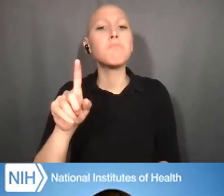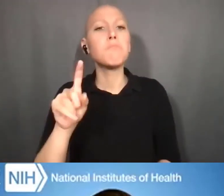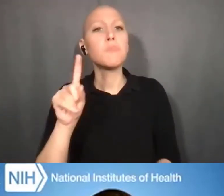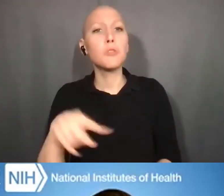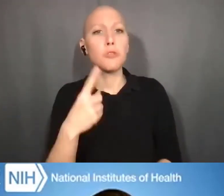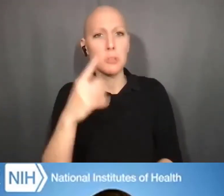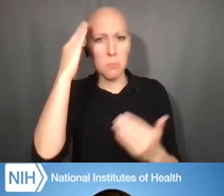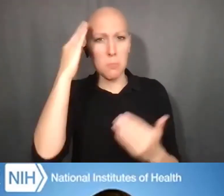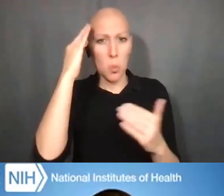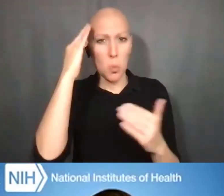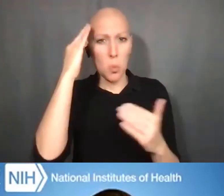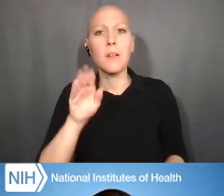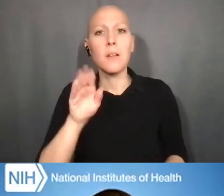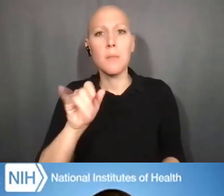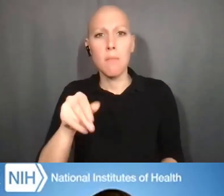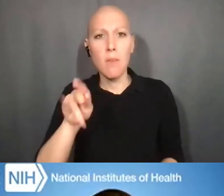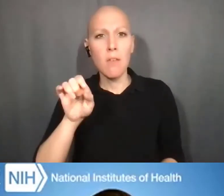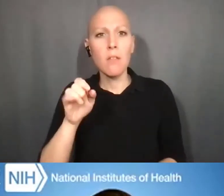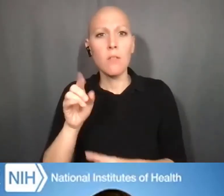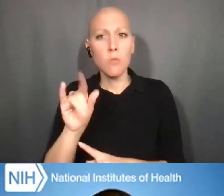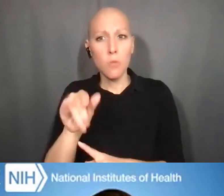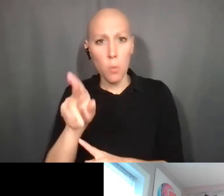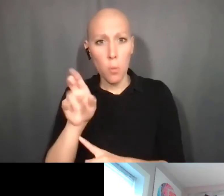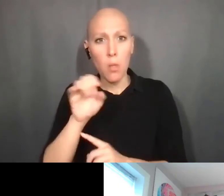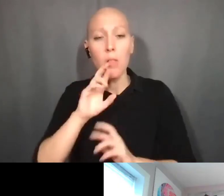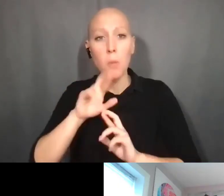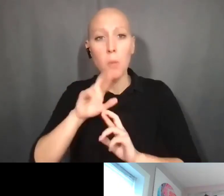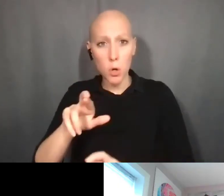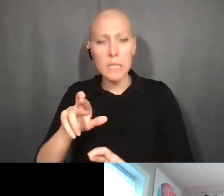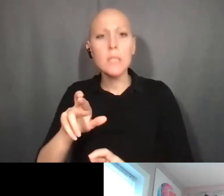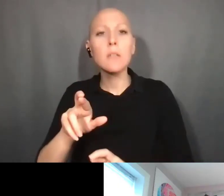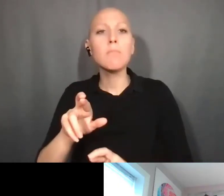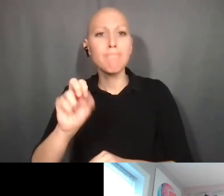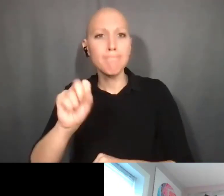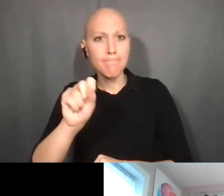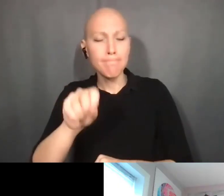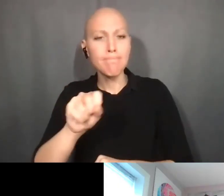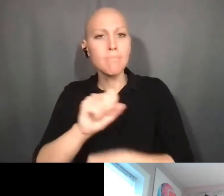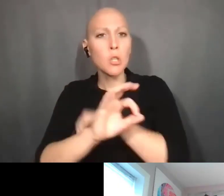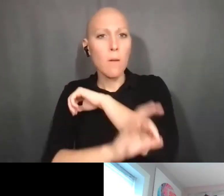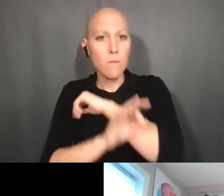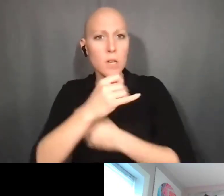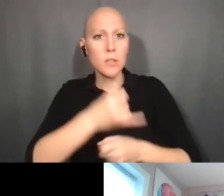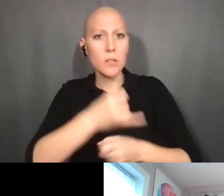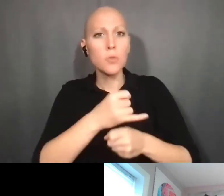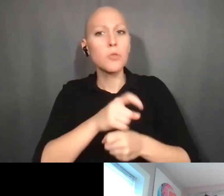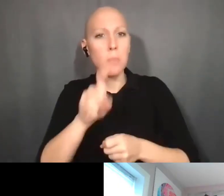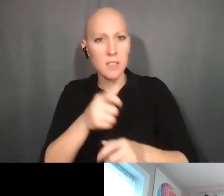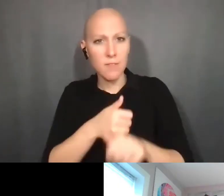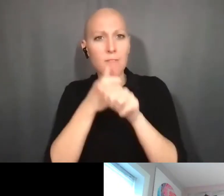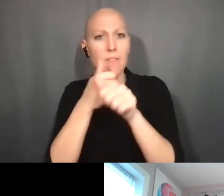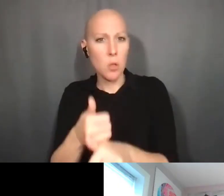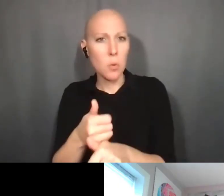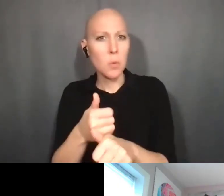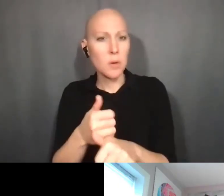and patent report reading is applicable to foreign organizations just as it is for domestic organizations